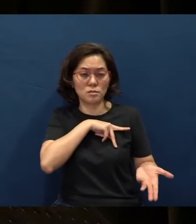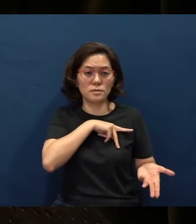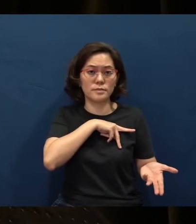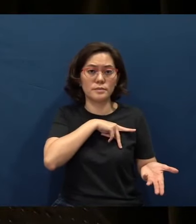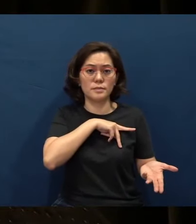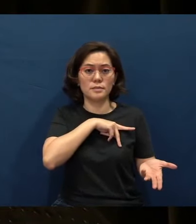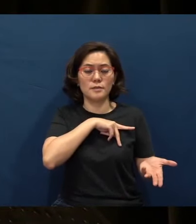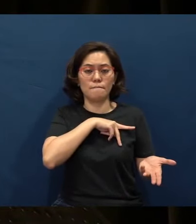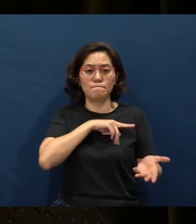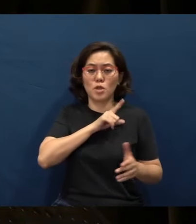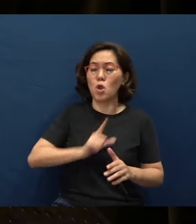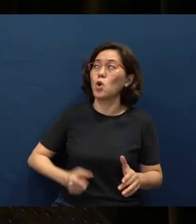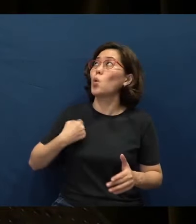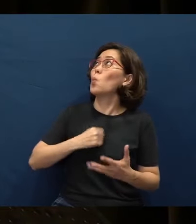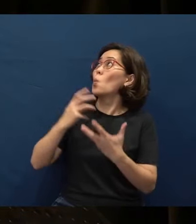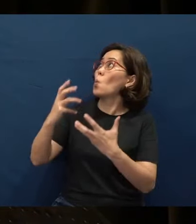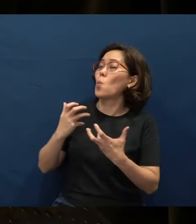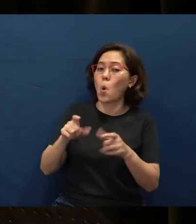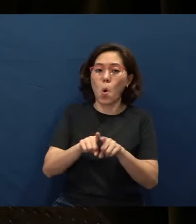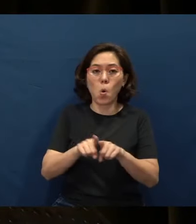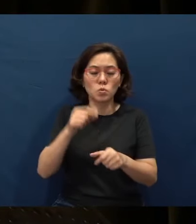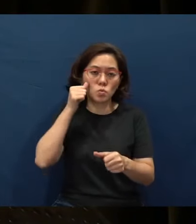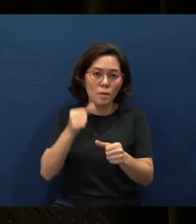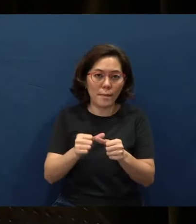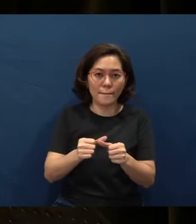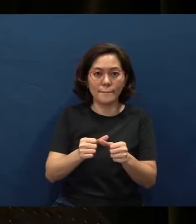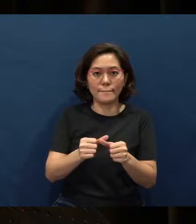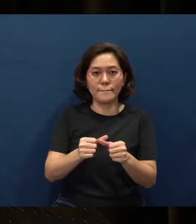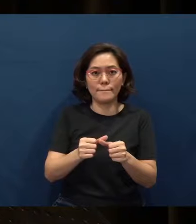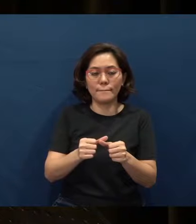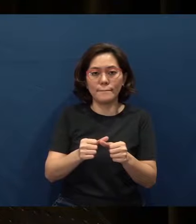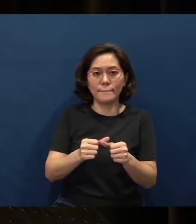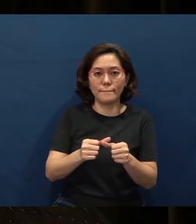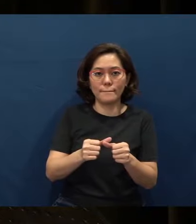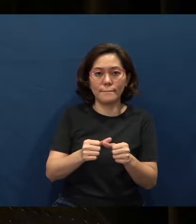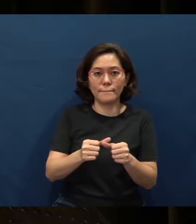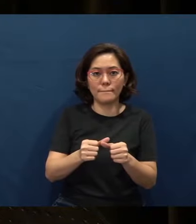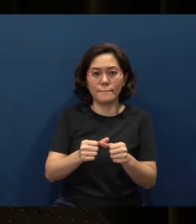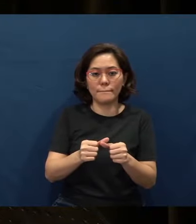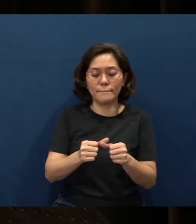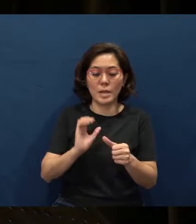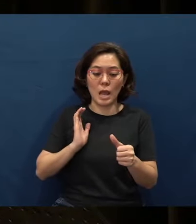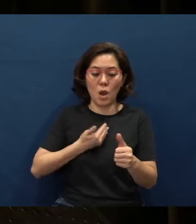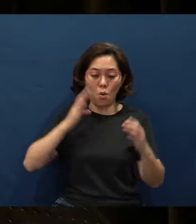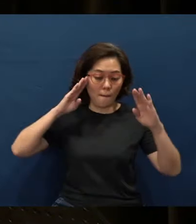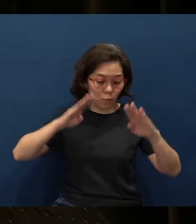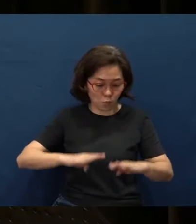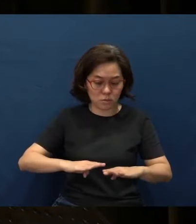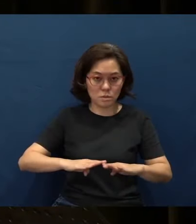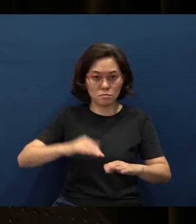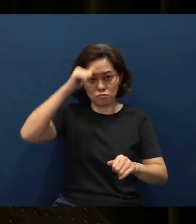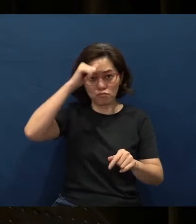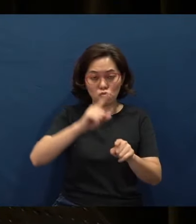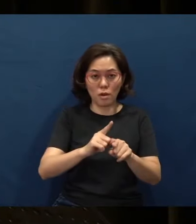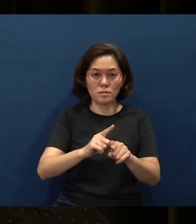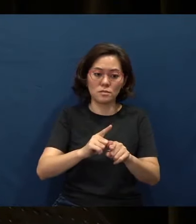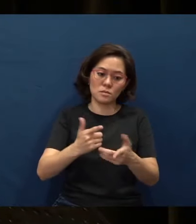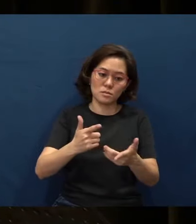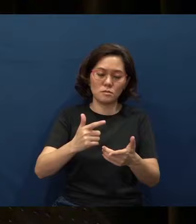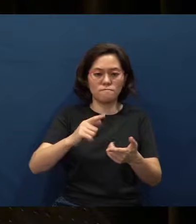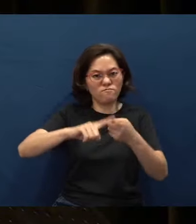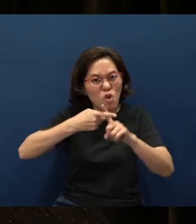Lord, we want to also just remember our Muslim friends who celebrate Hari Raya